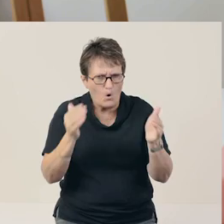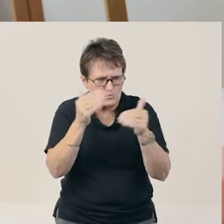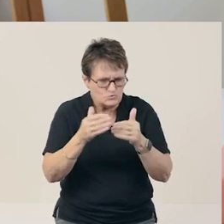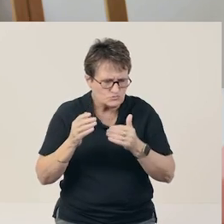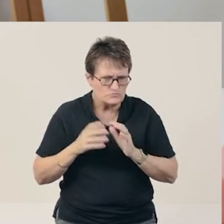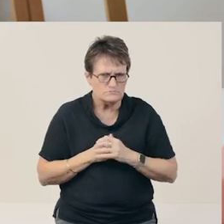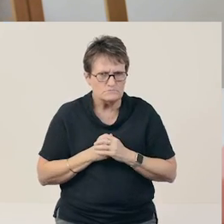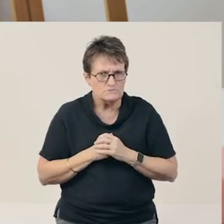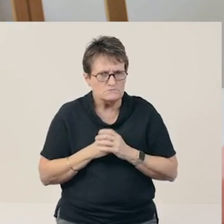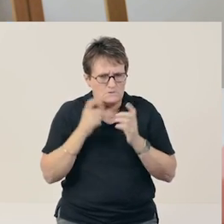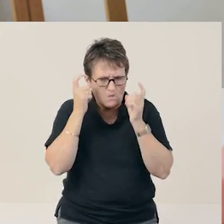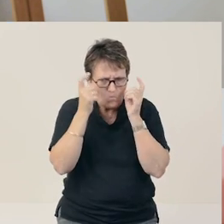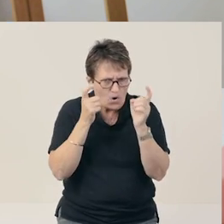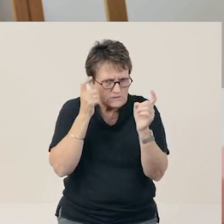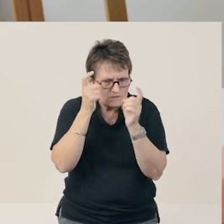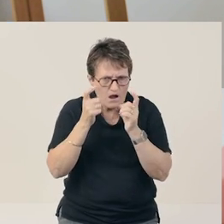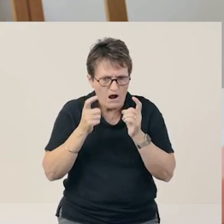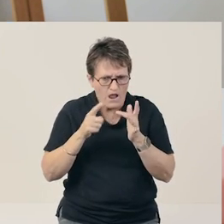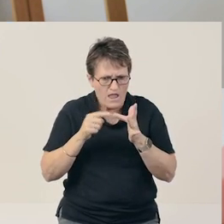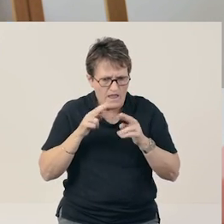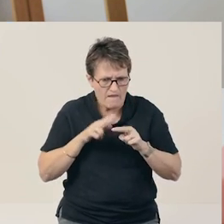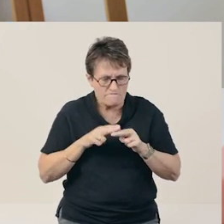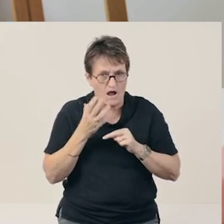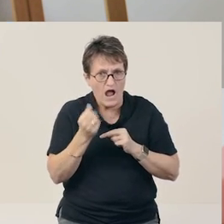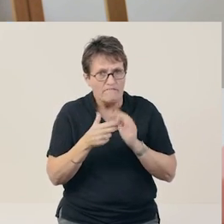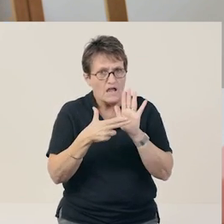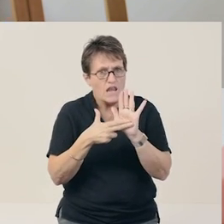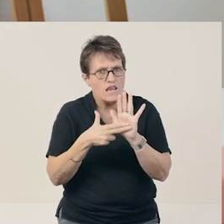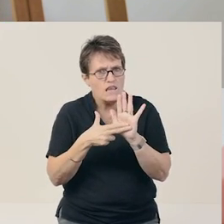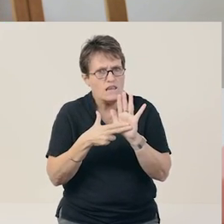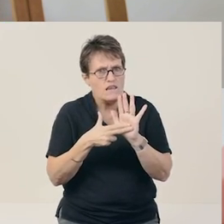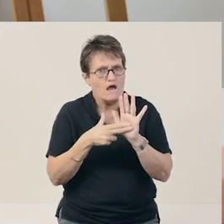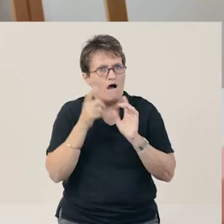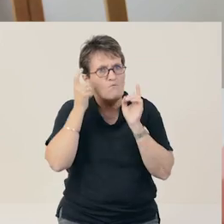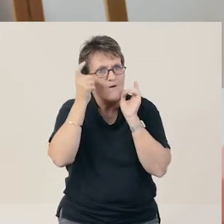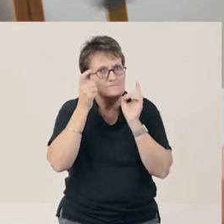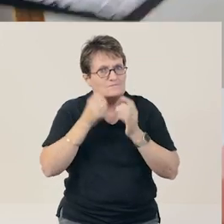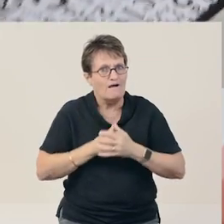I wonder if they start with the sound ‘nnn’.